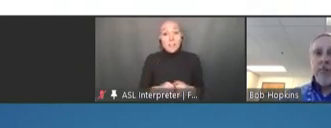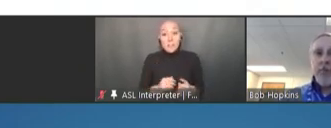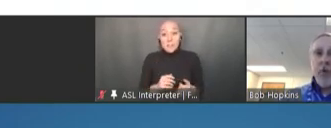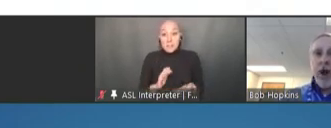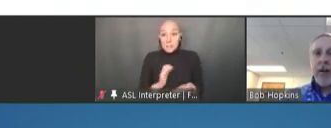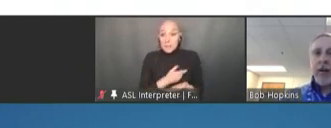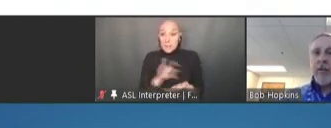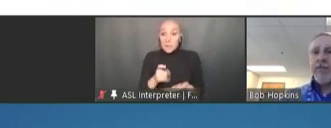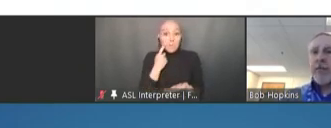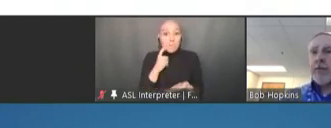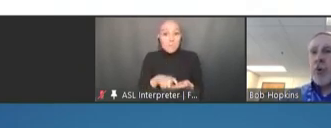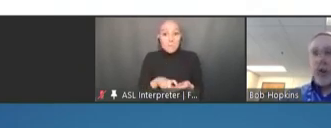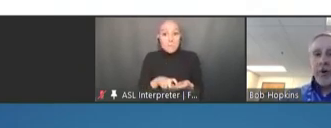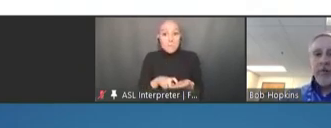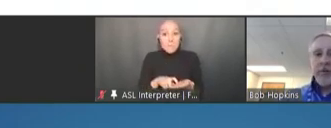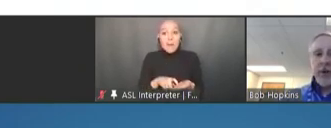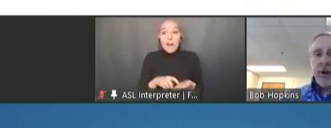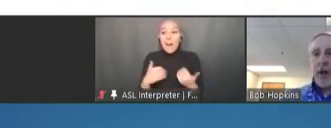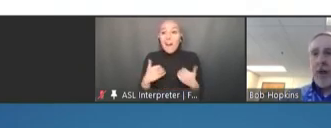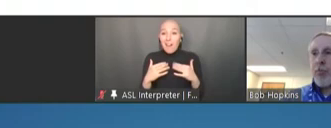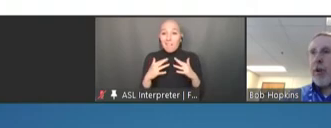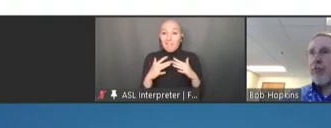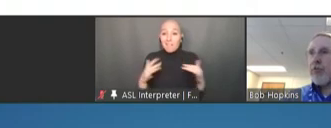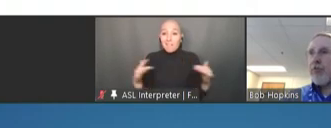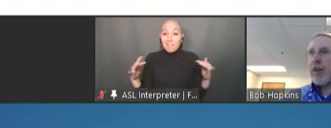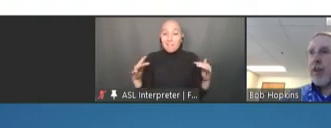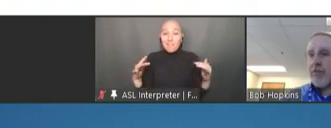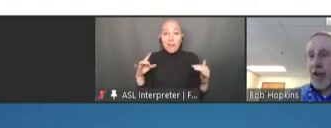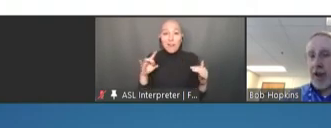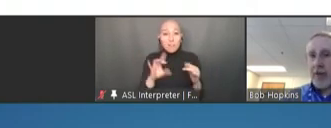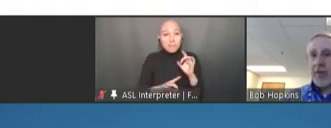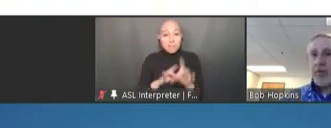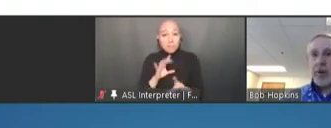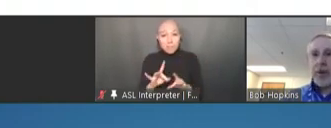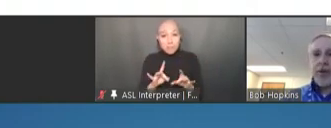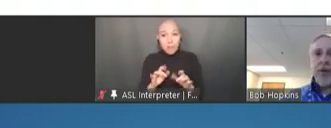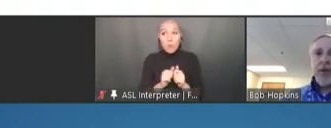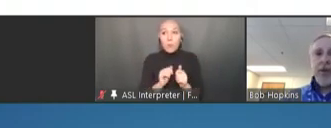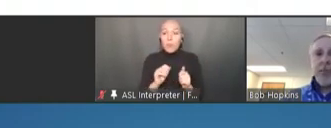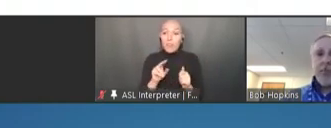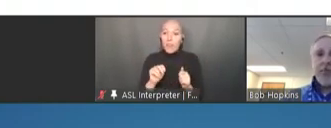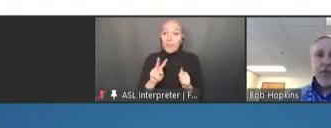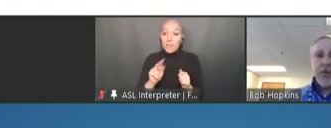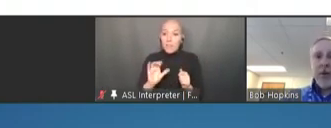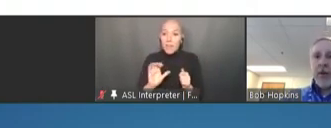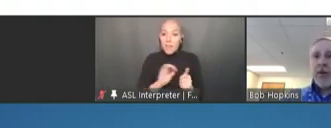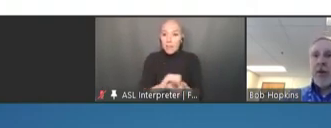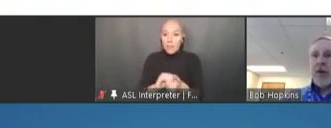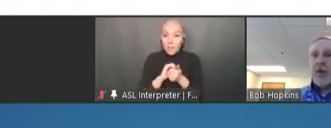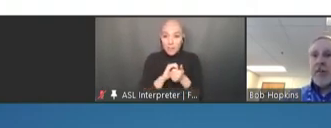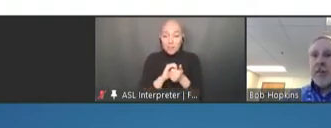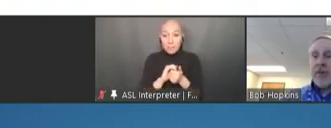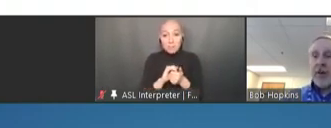variety of input in our collaborations in NVAC between the members of the committee, the federal